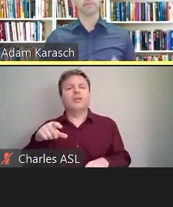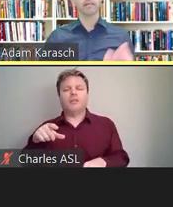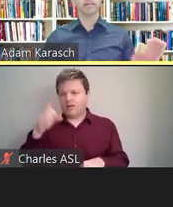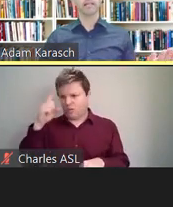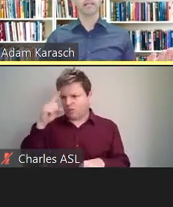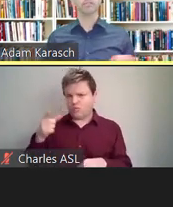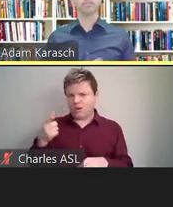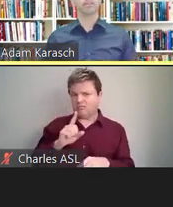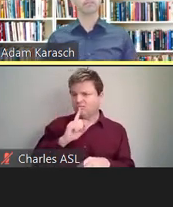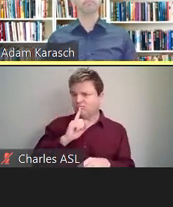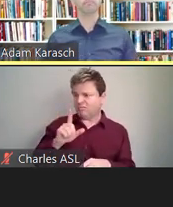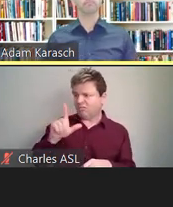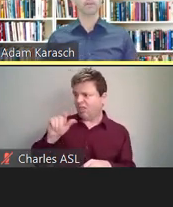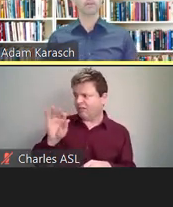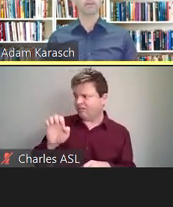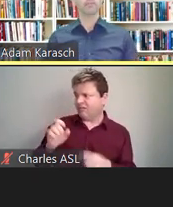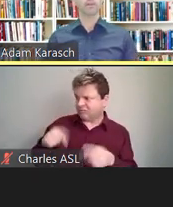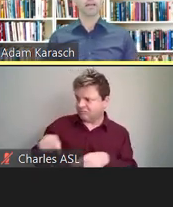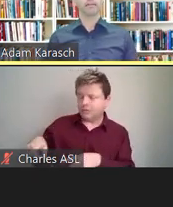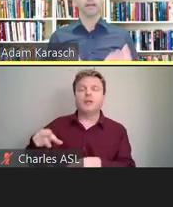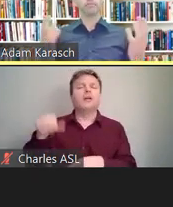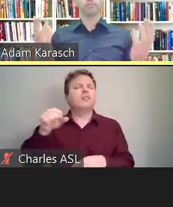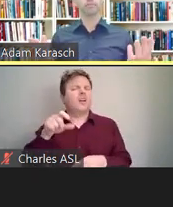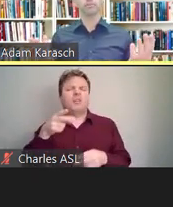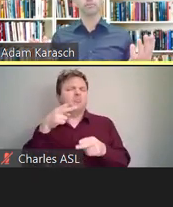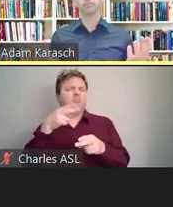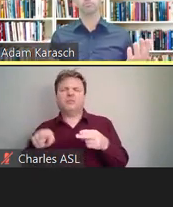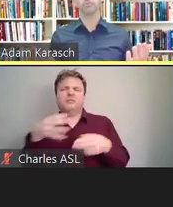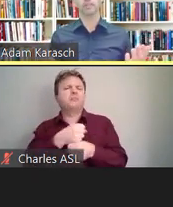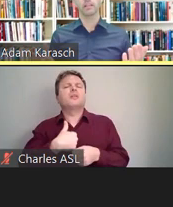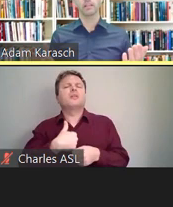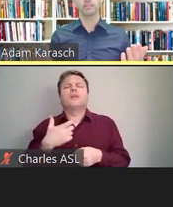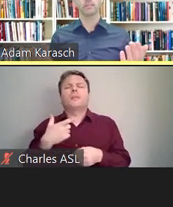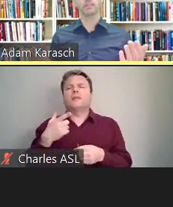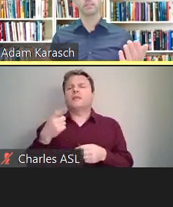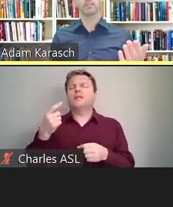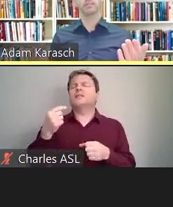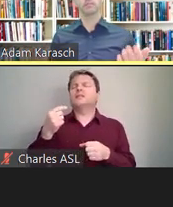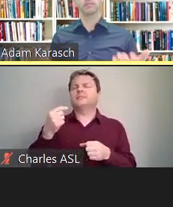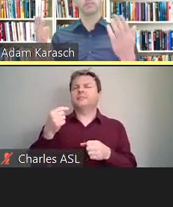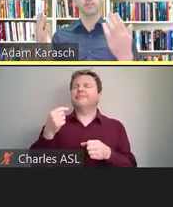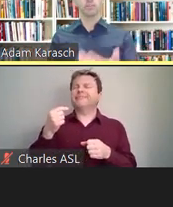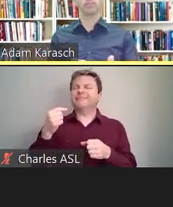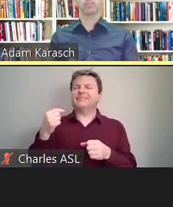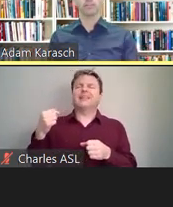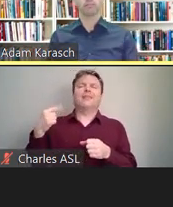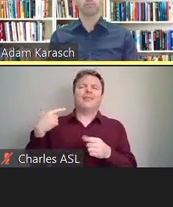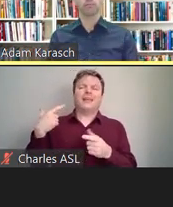I guess they, after a few years of proceedings,